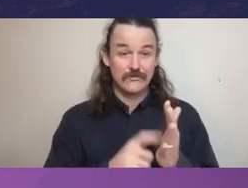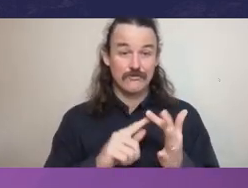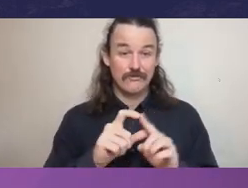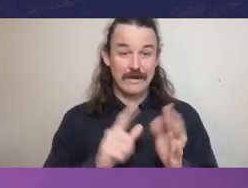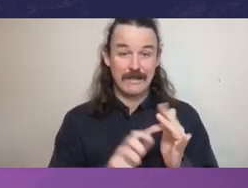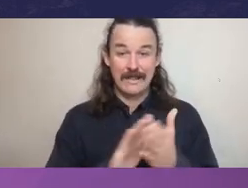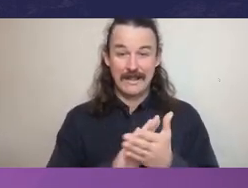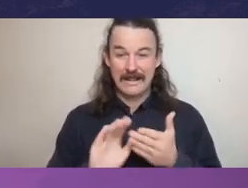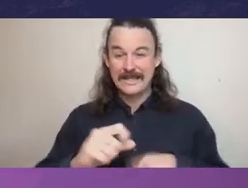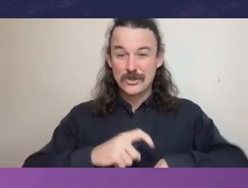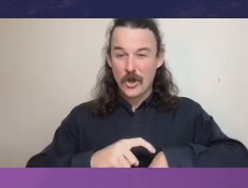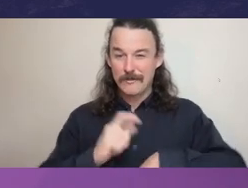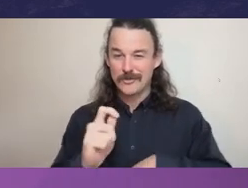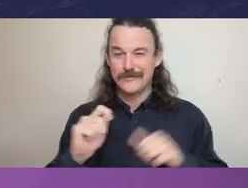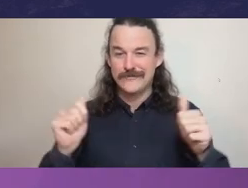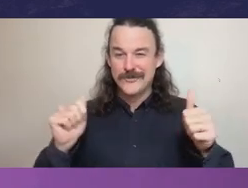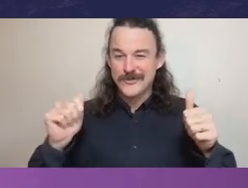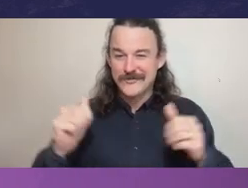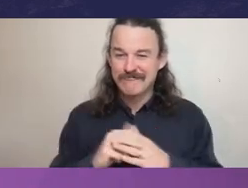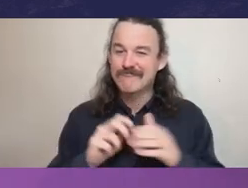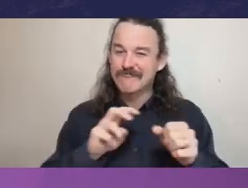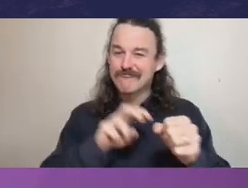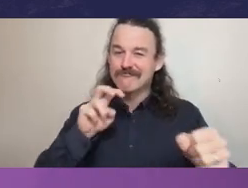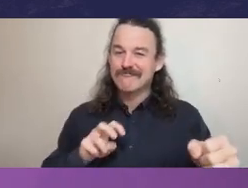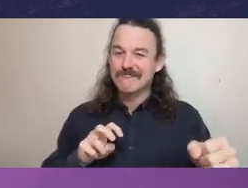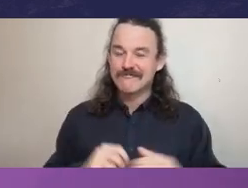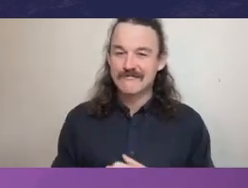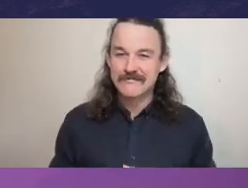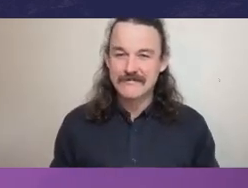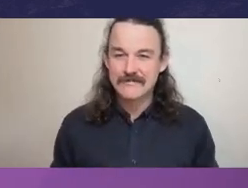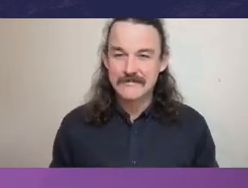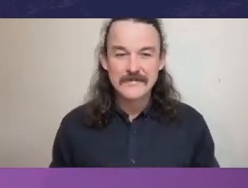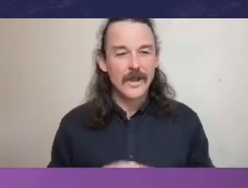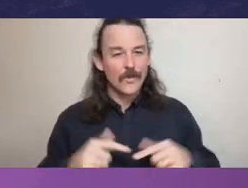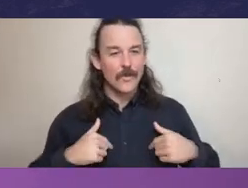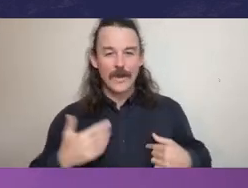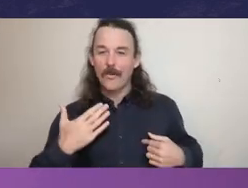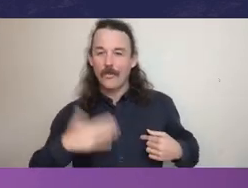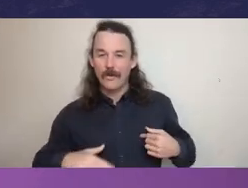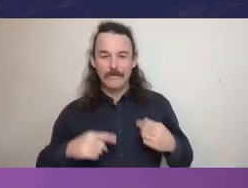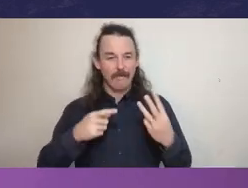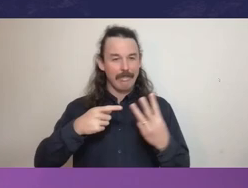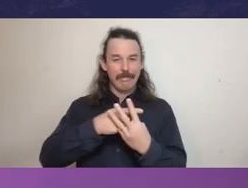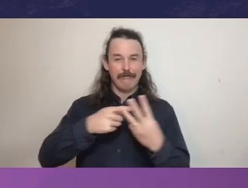We didn't want to miss the opportunity to have the heads of the three integrity bodies IBAC, VO and VAGO, come together